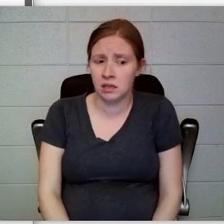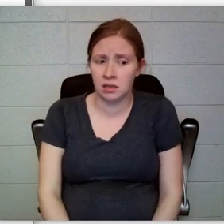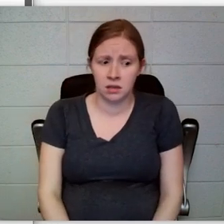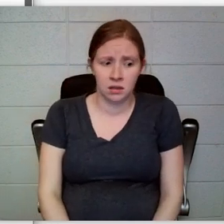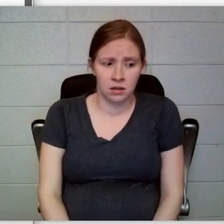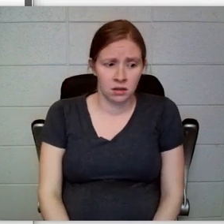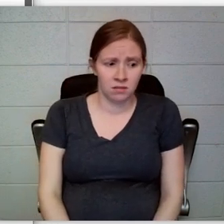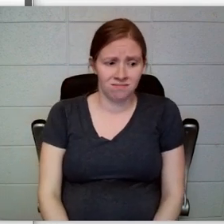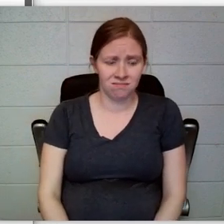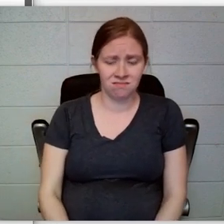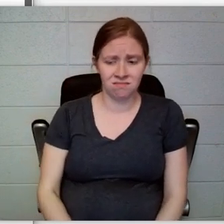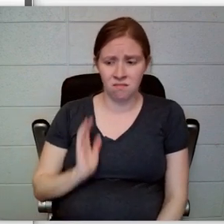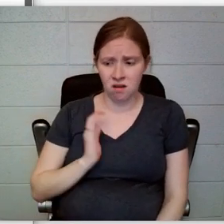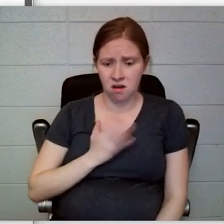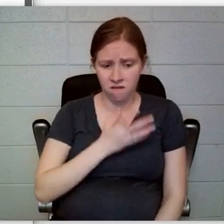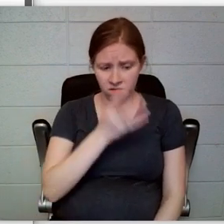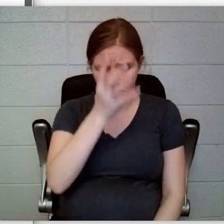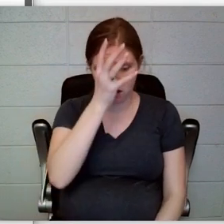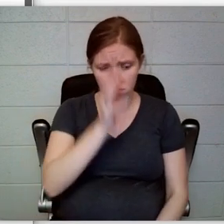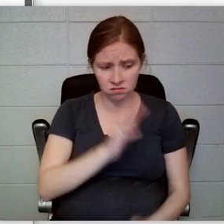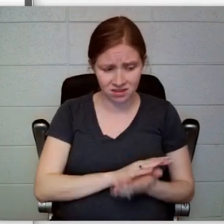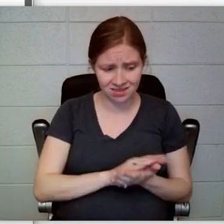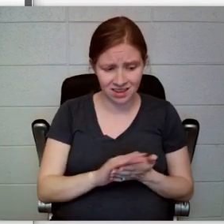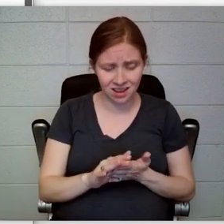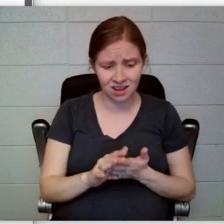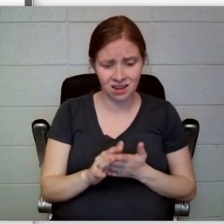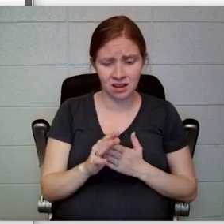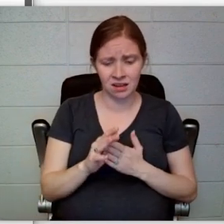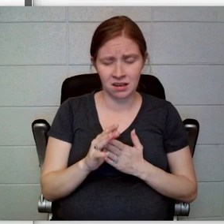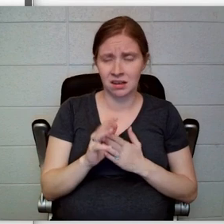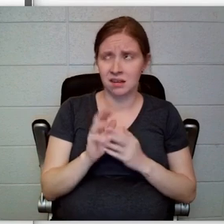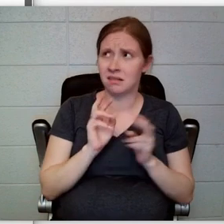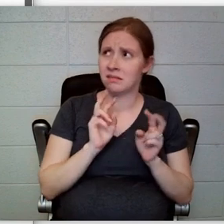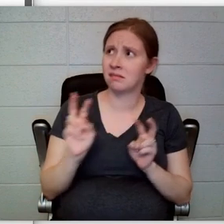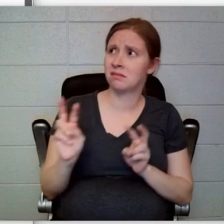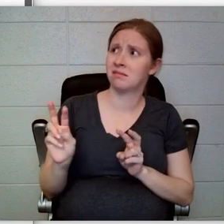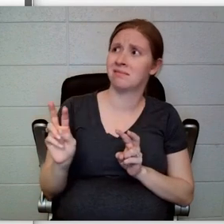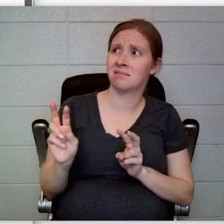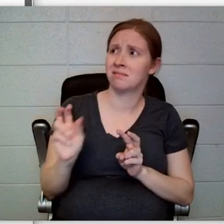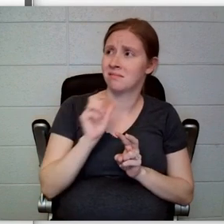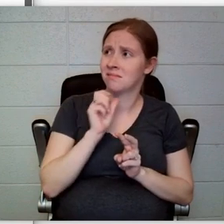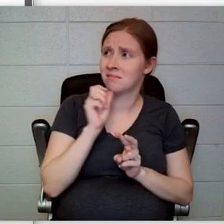kind father and gazing sadly at the poor substitute now sitting across the table fromthem.